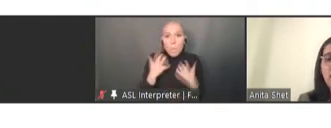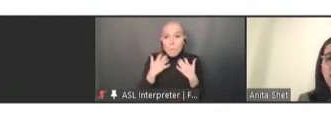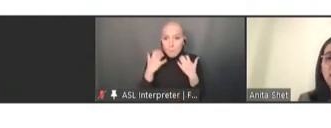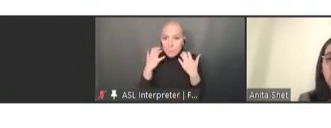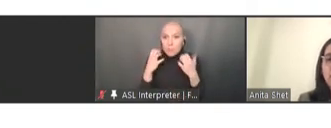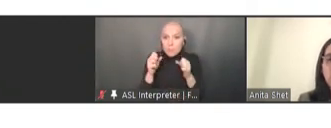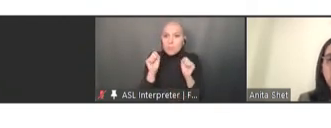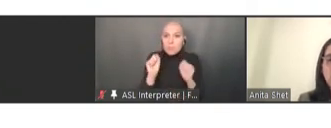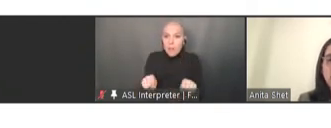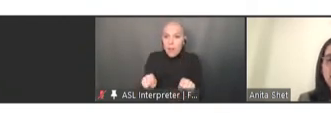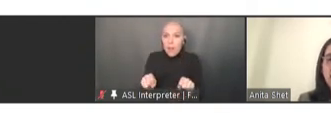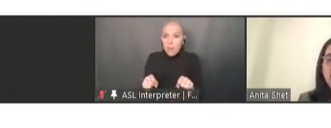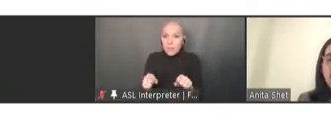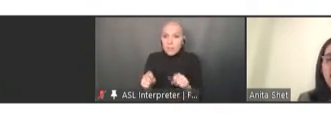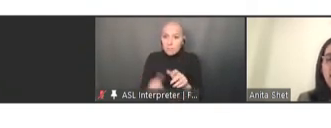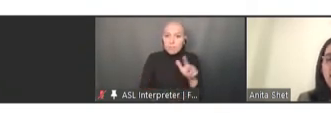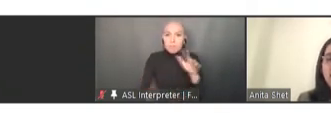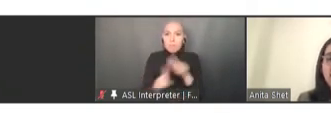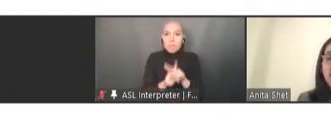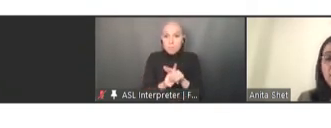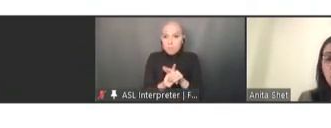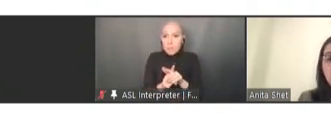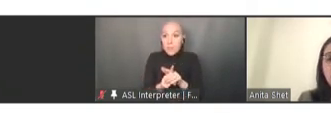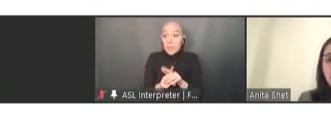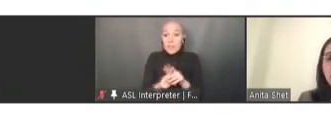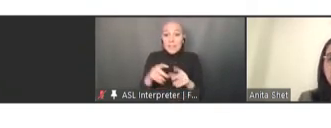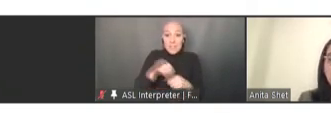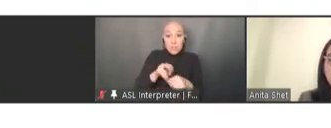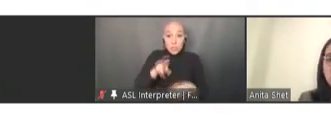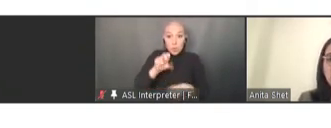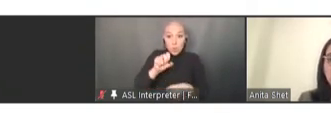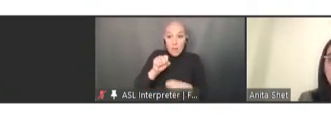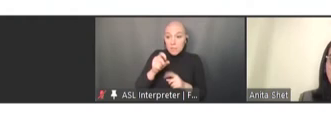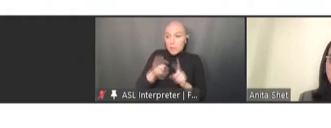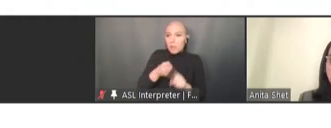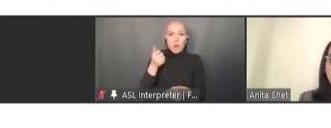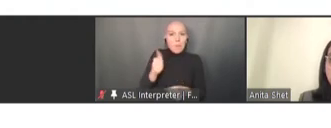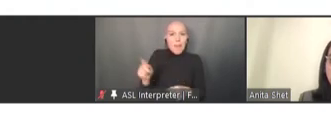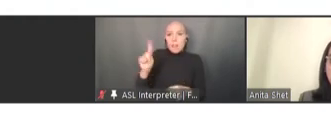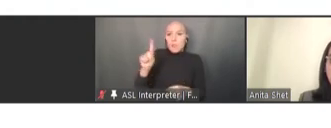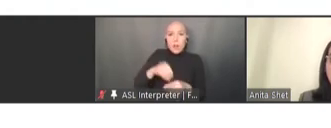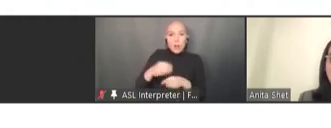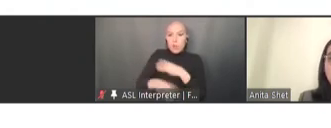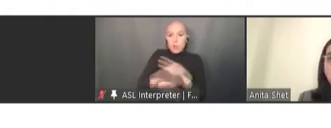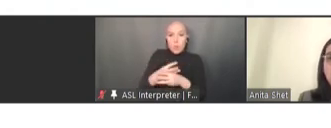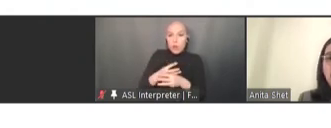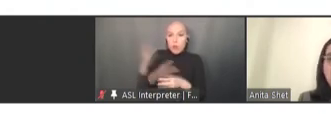anywhere in the world, and these low numbers cannot really mask the risk, and we have to